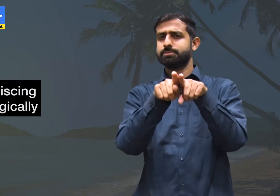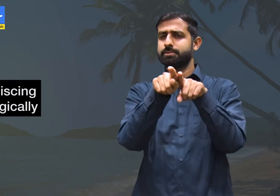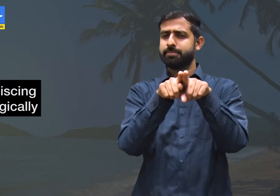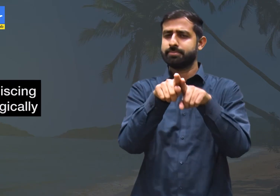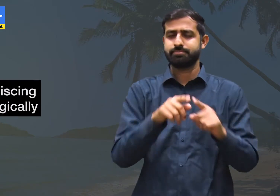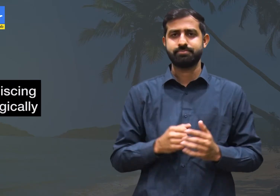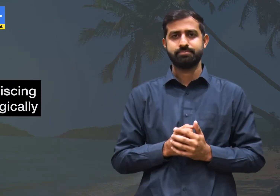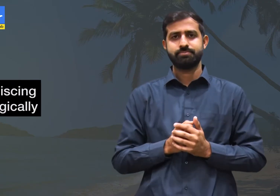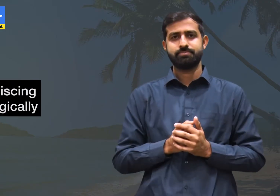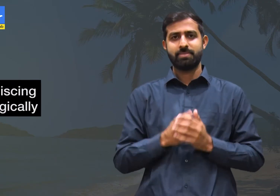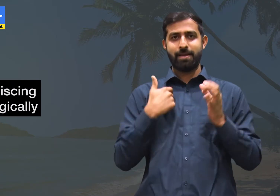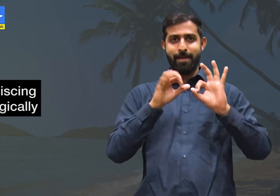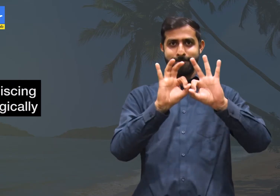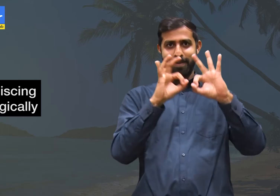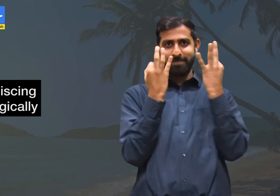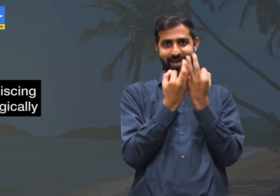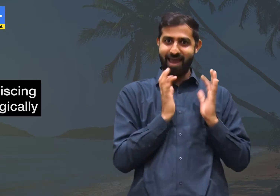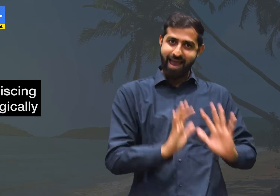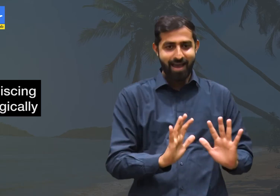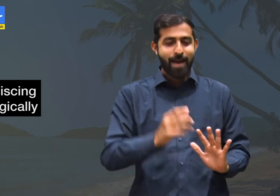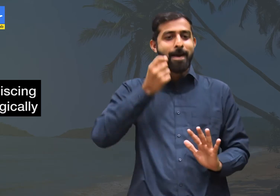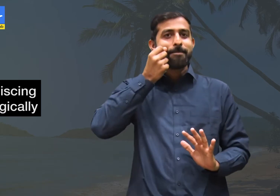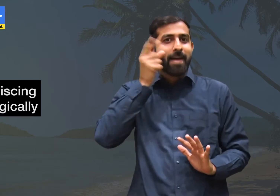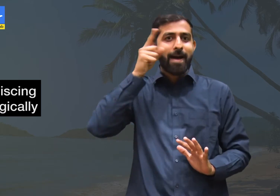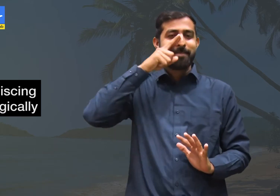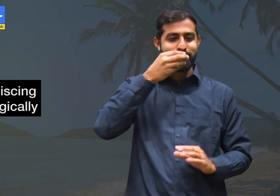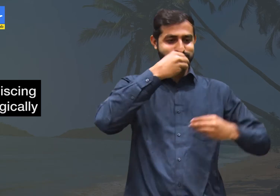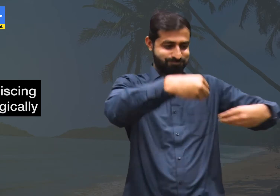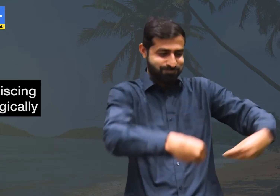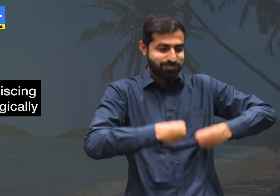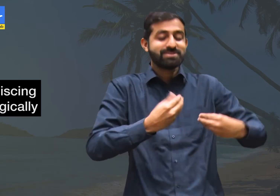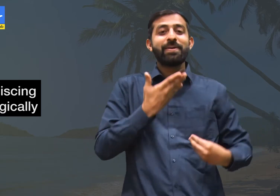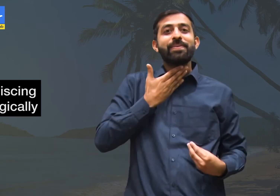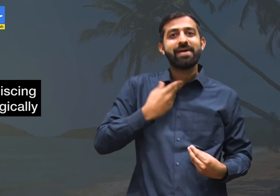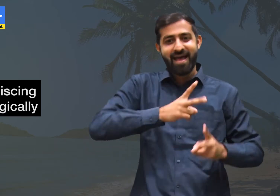For example, within family as kids we would